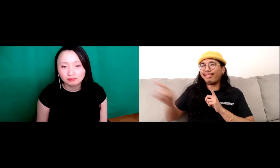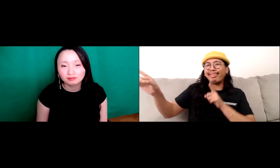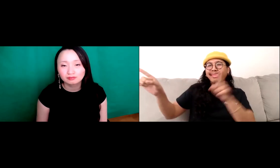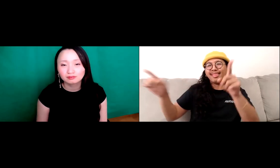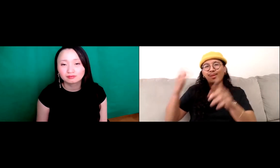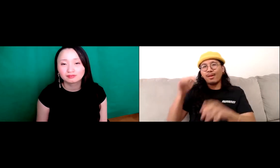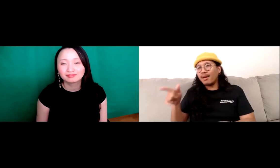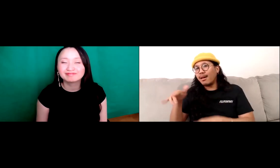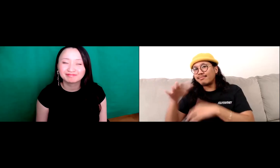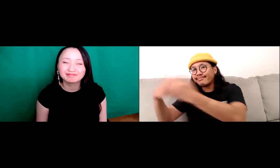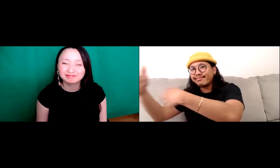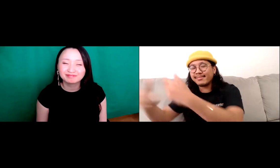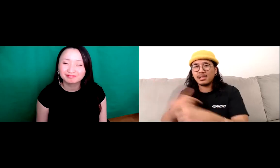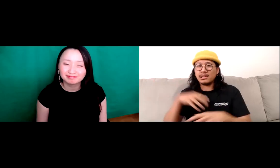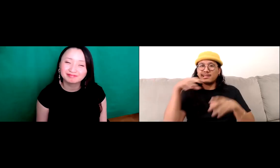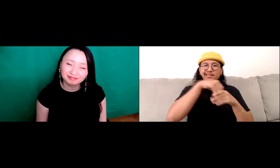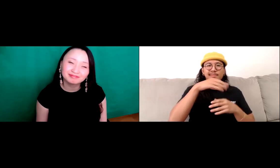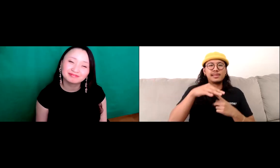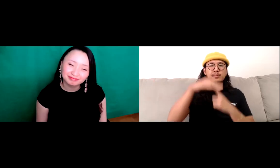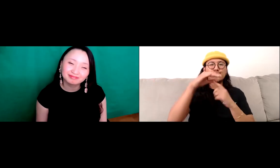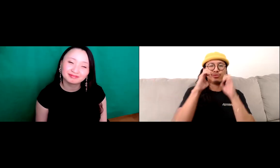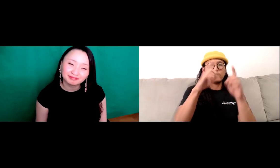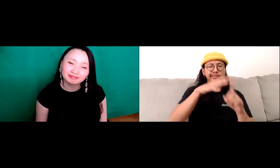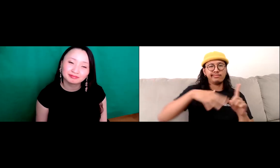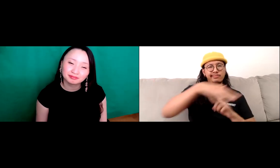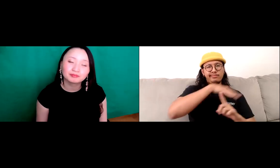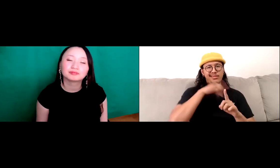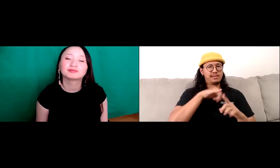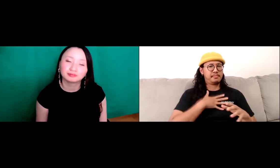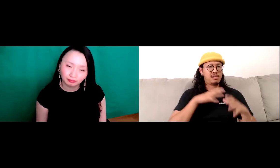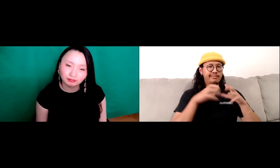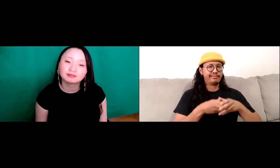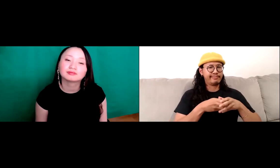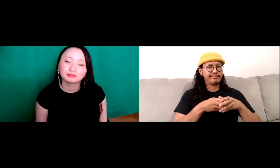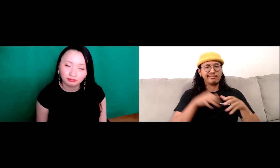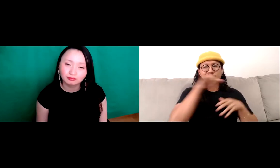along, but that was it. Still, she would her way and I went my way, I was in the special